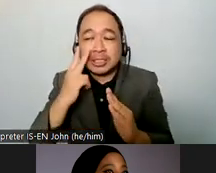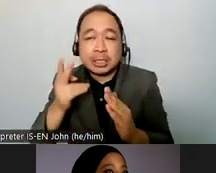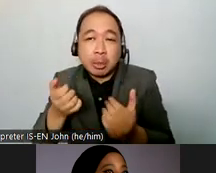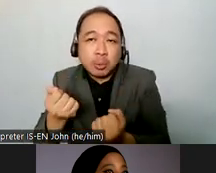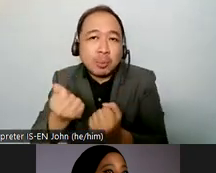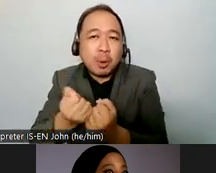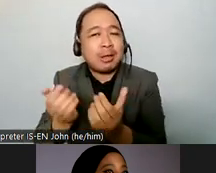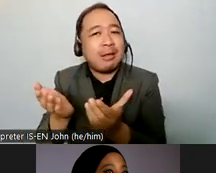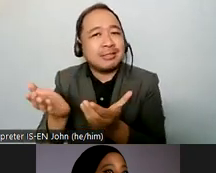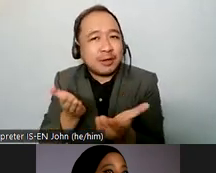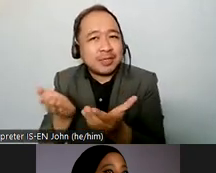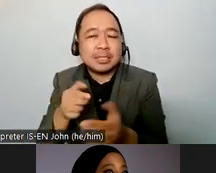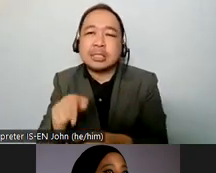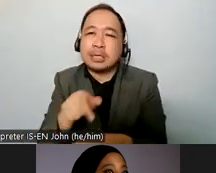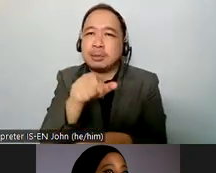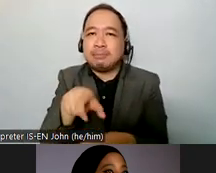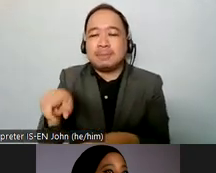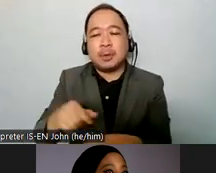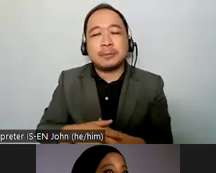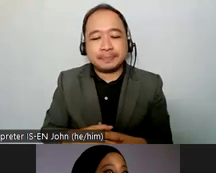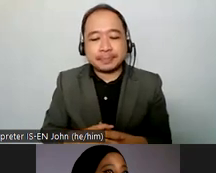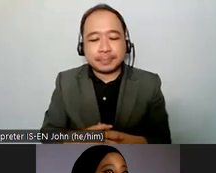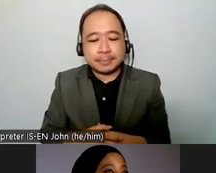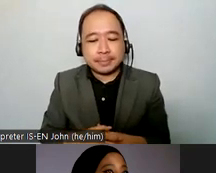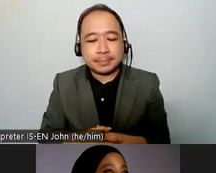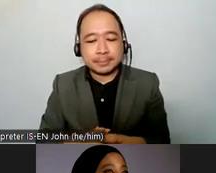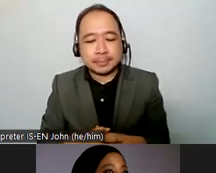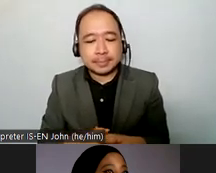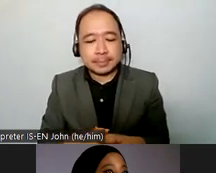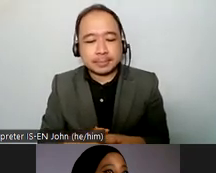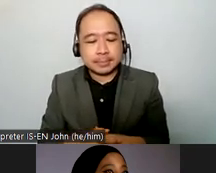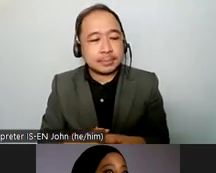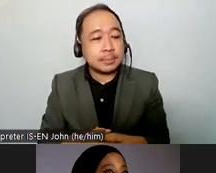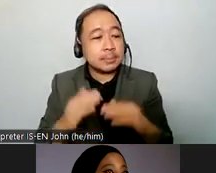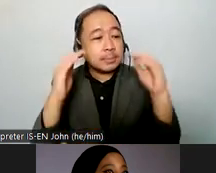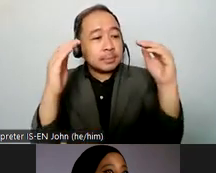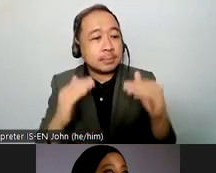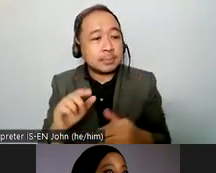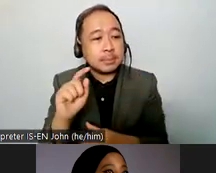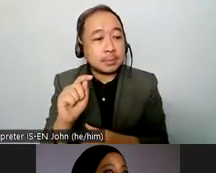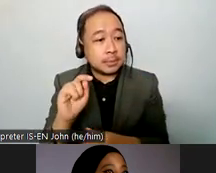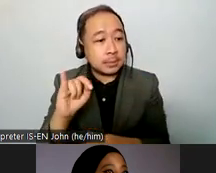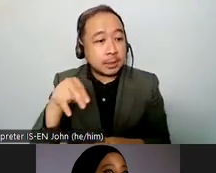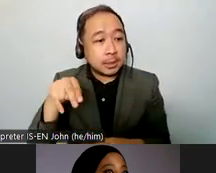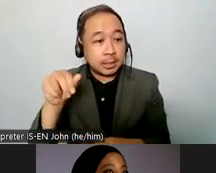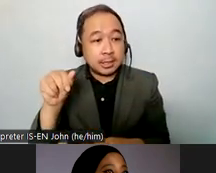thank you nadia do you know would you like to come in here yeah um i would like to make uh